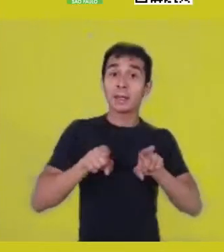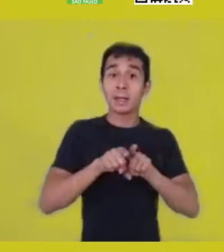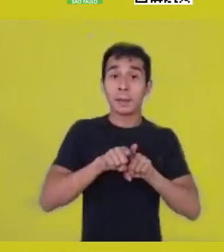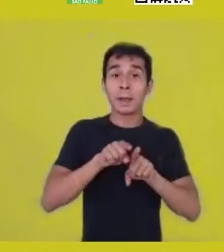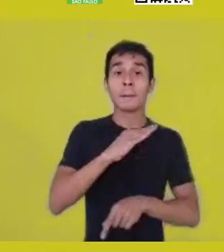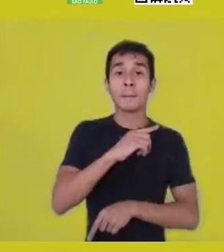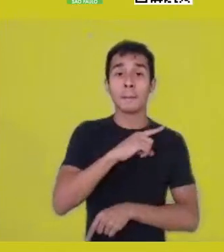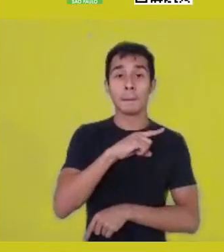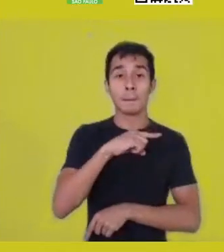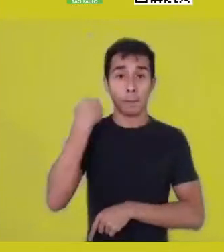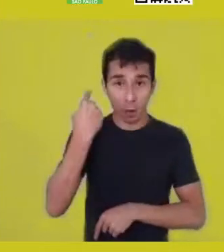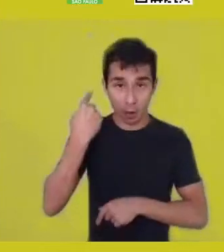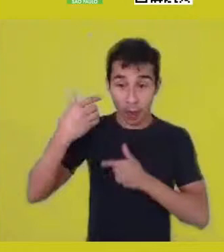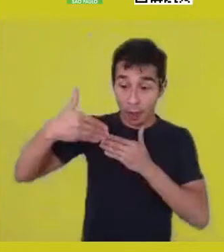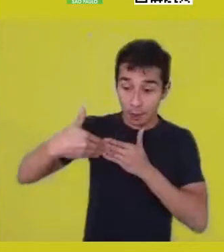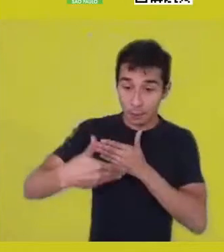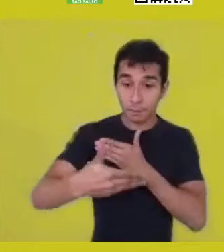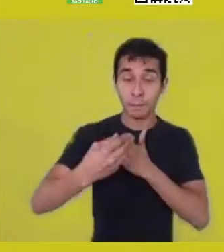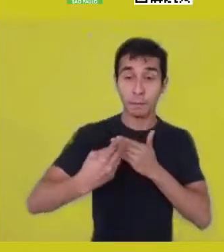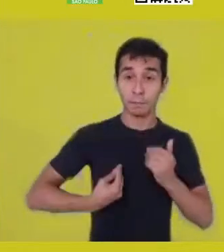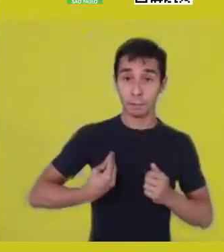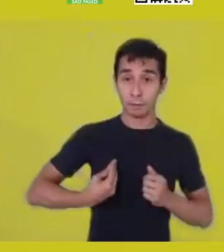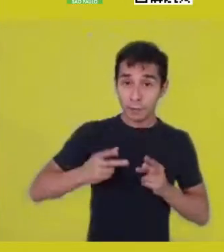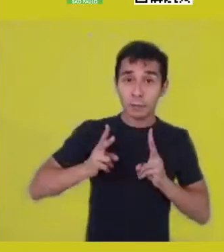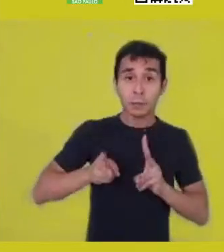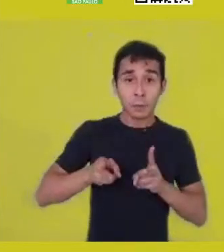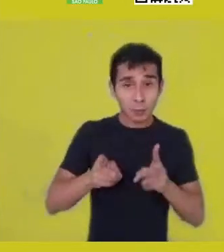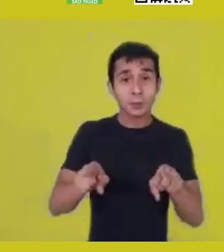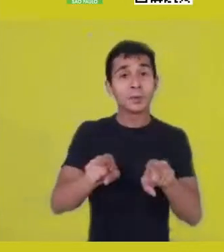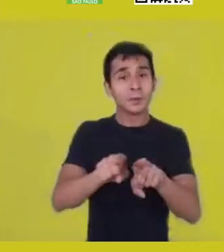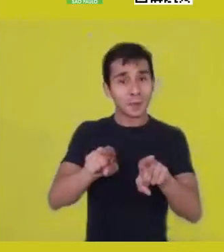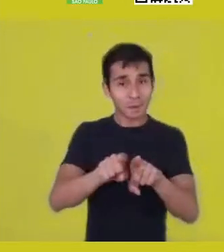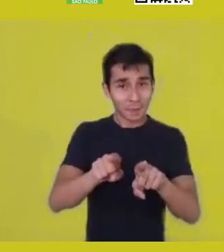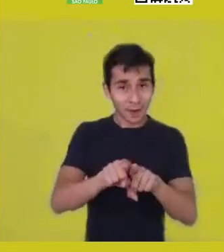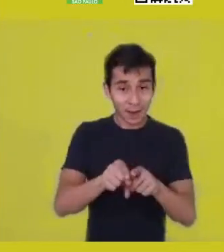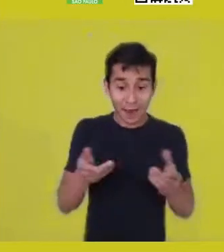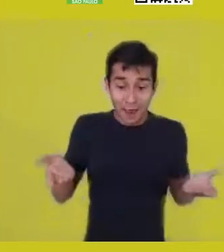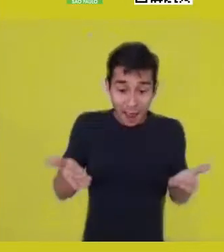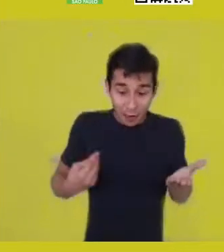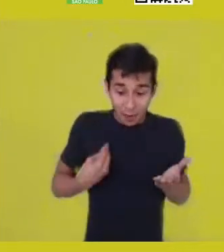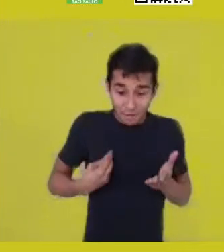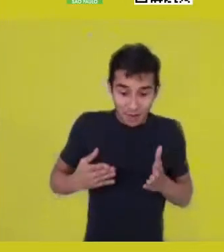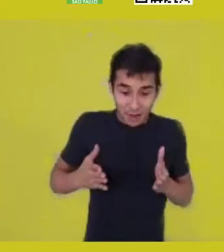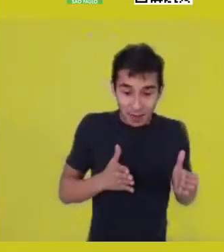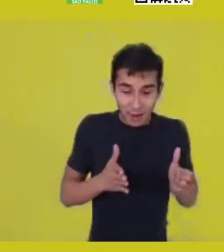and from that, you spend all the time organizing, revisiting yourself,